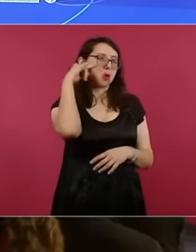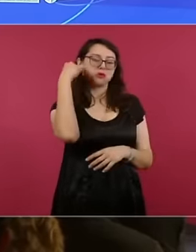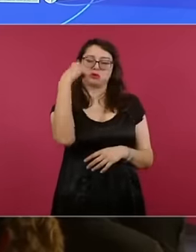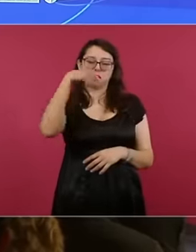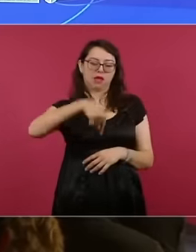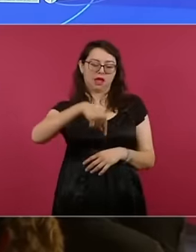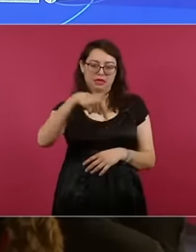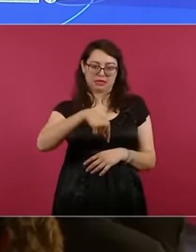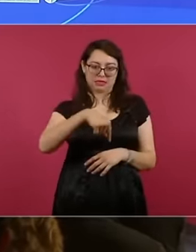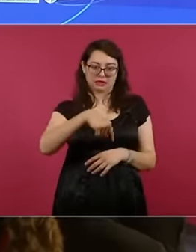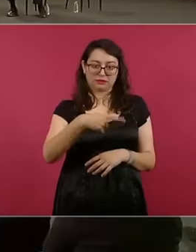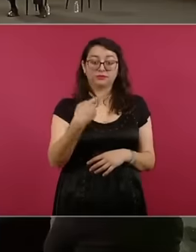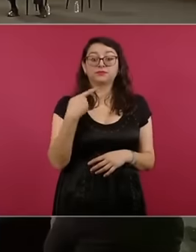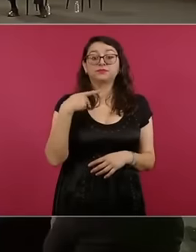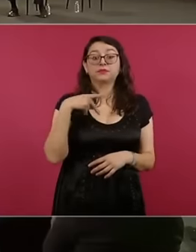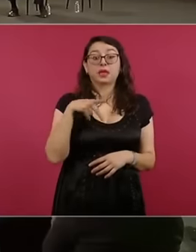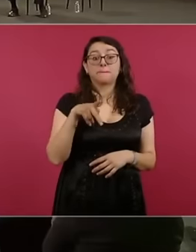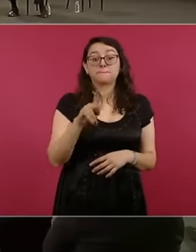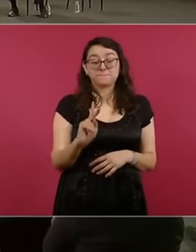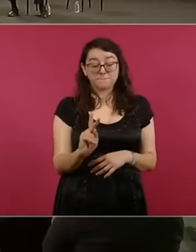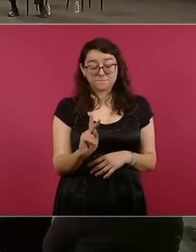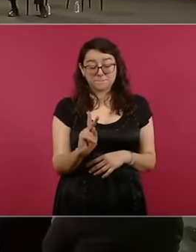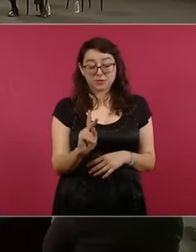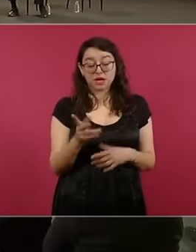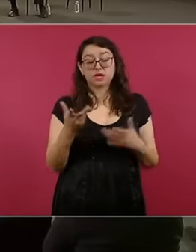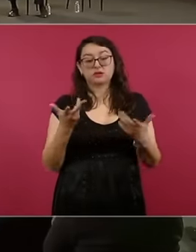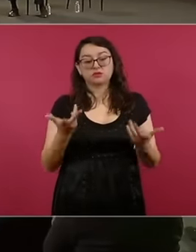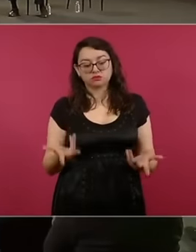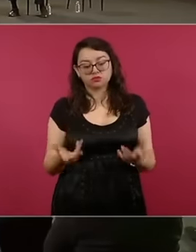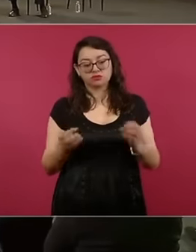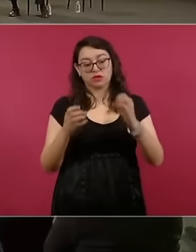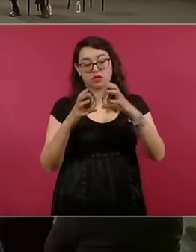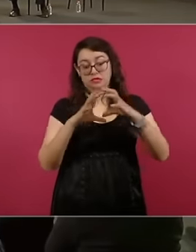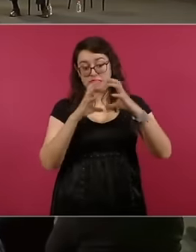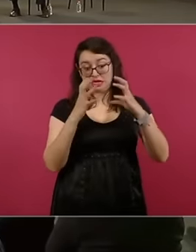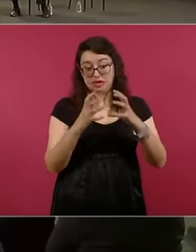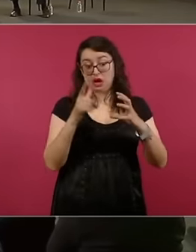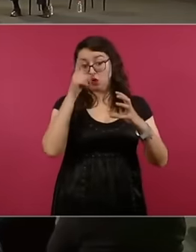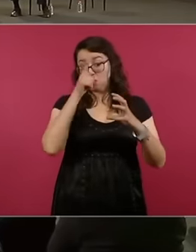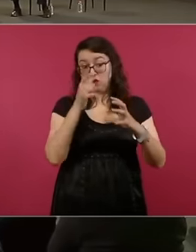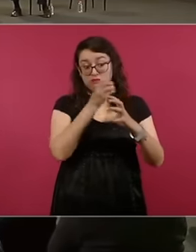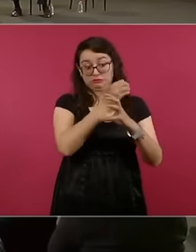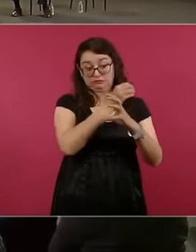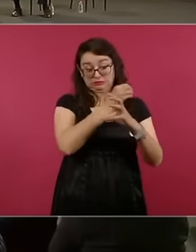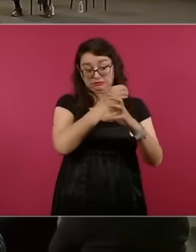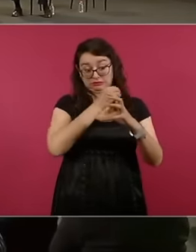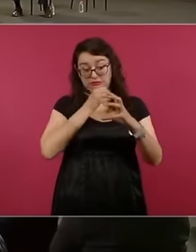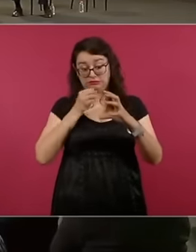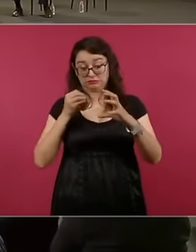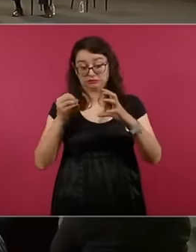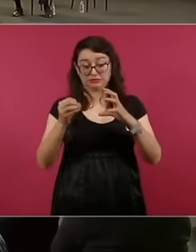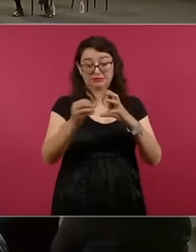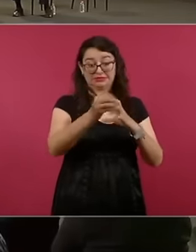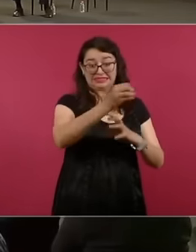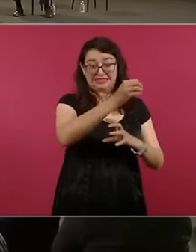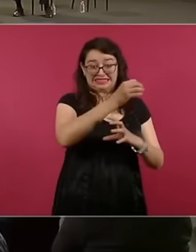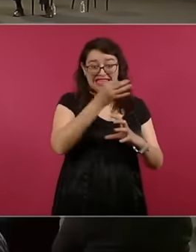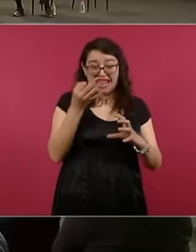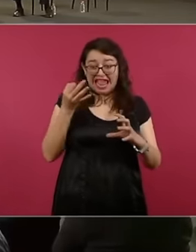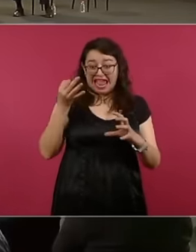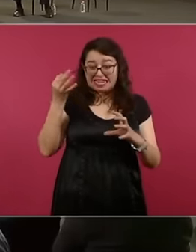we call lunar nodes is when the moon in its orbit around of the earth passes through the